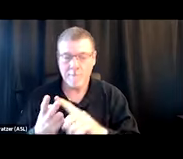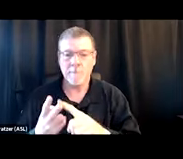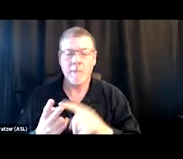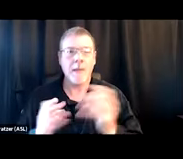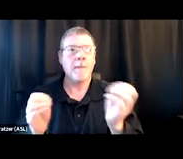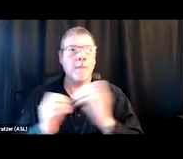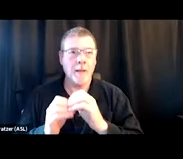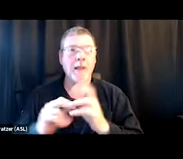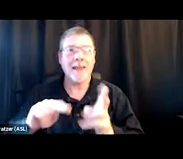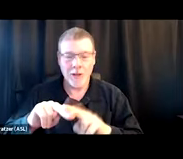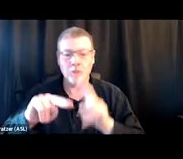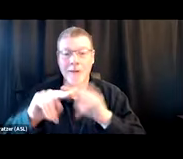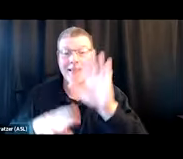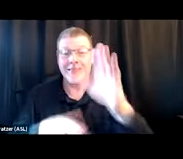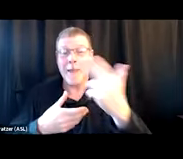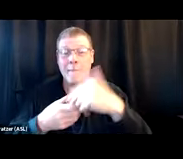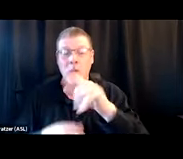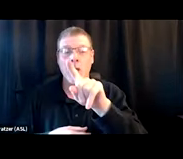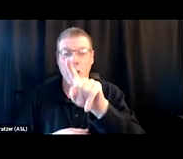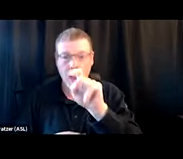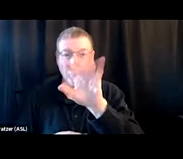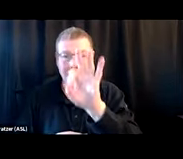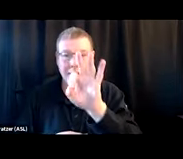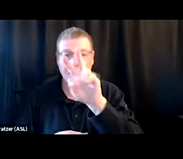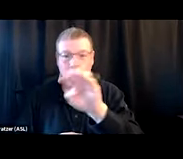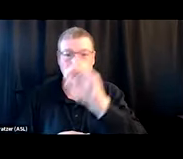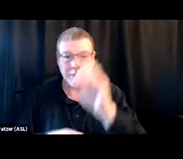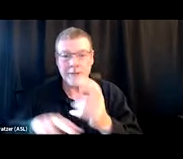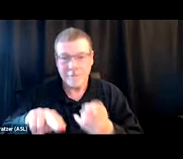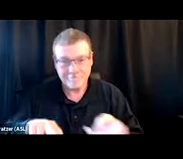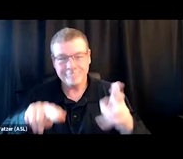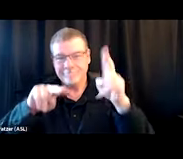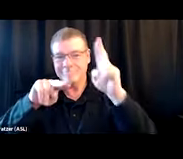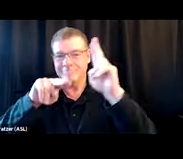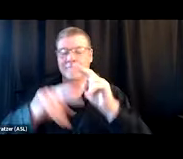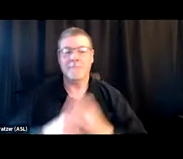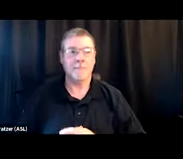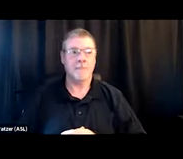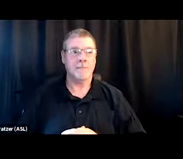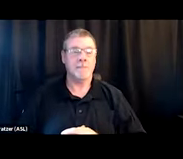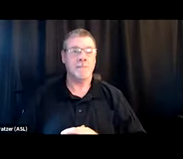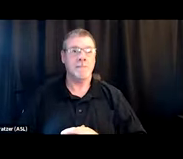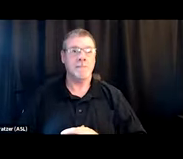they have increased their participation by 192%. To match that, smaller data,